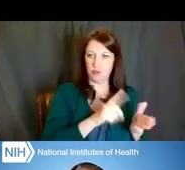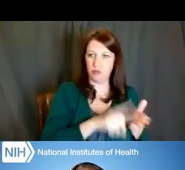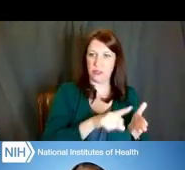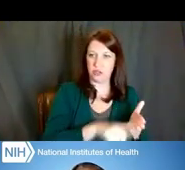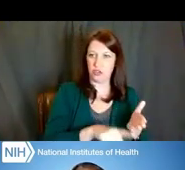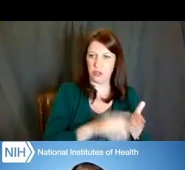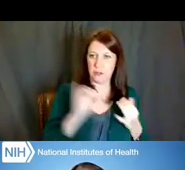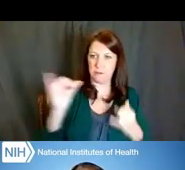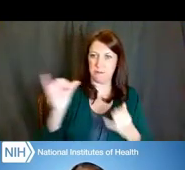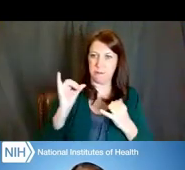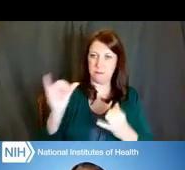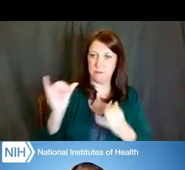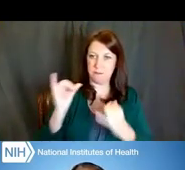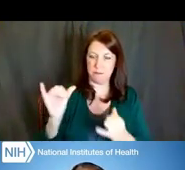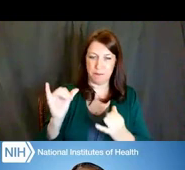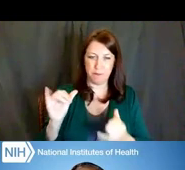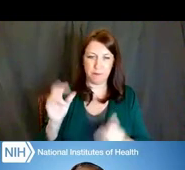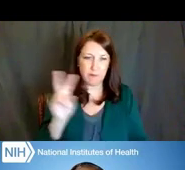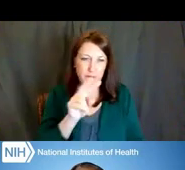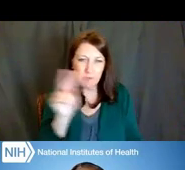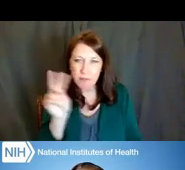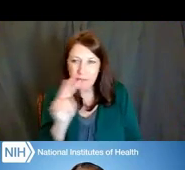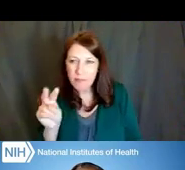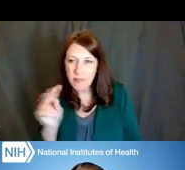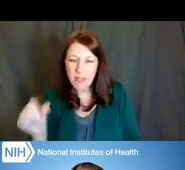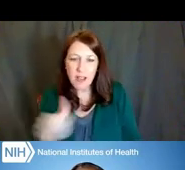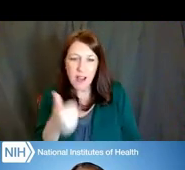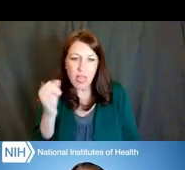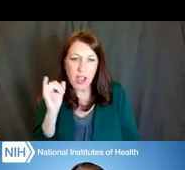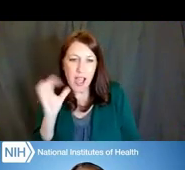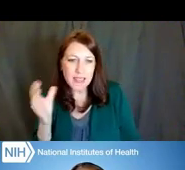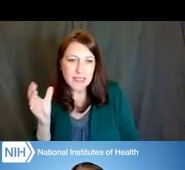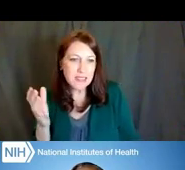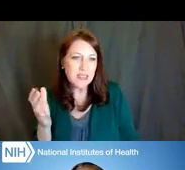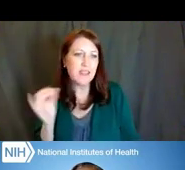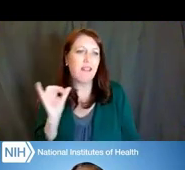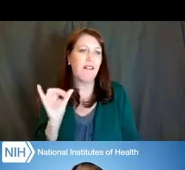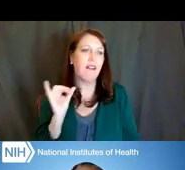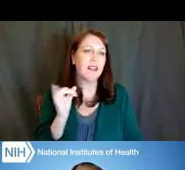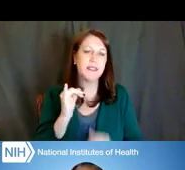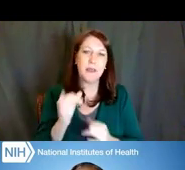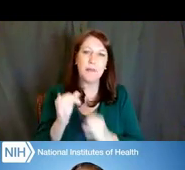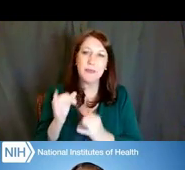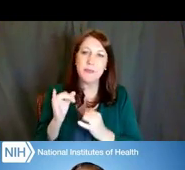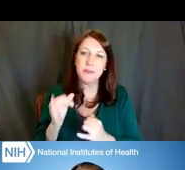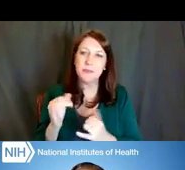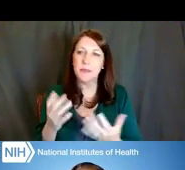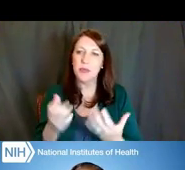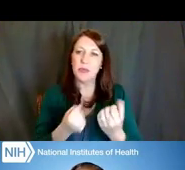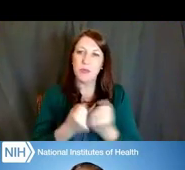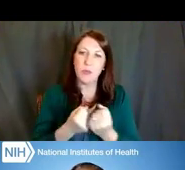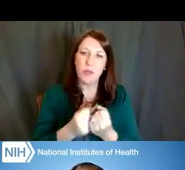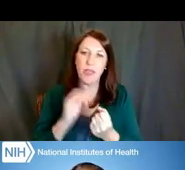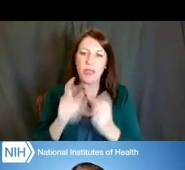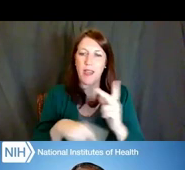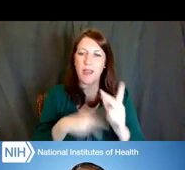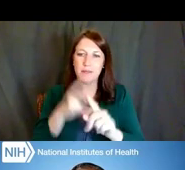So this helps you to see which of the other ICs are also supporting the research that you're interested in